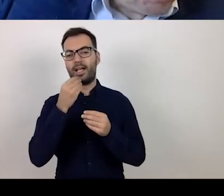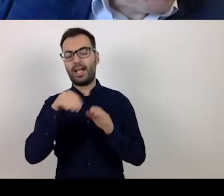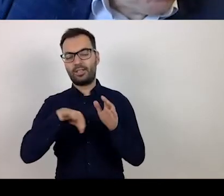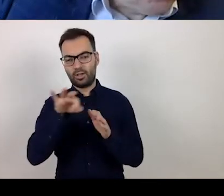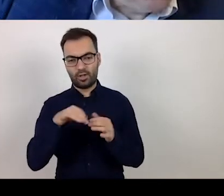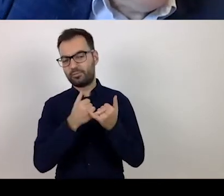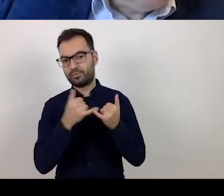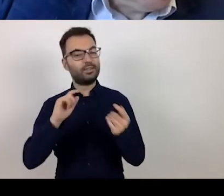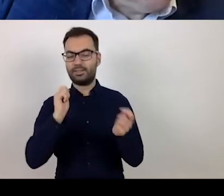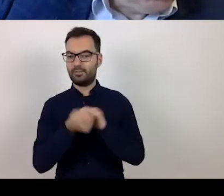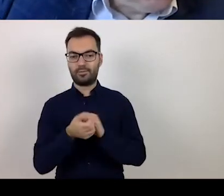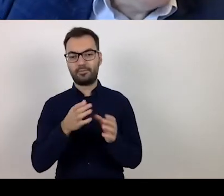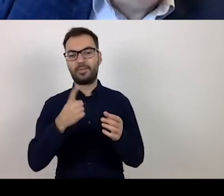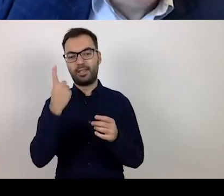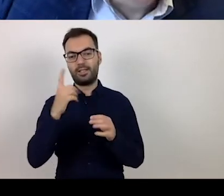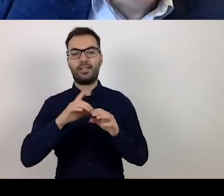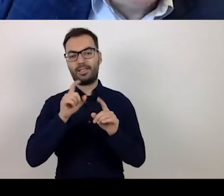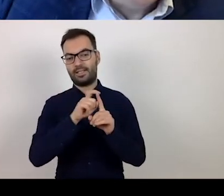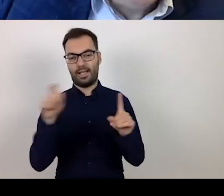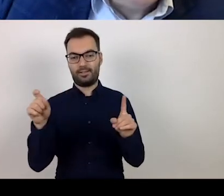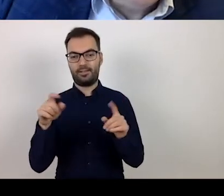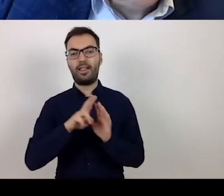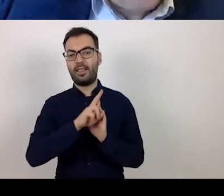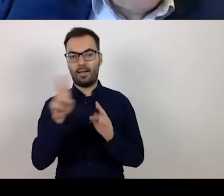They are replaced by one sentence, which is important for you.